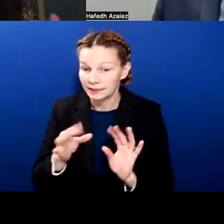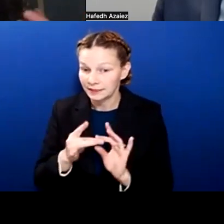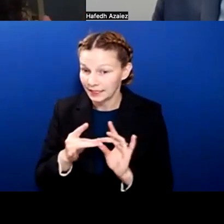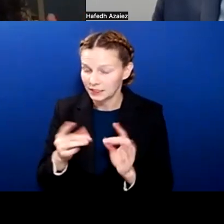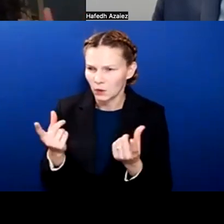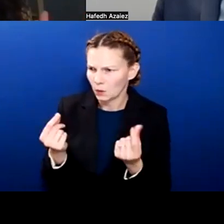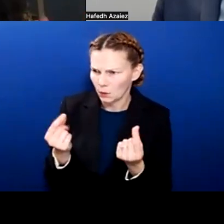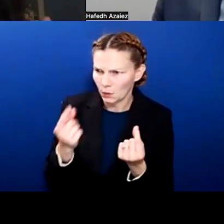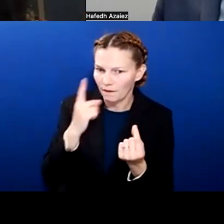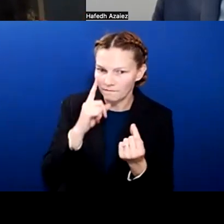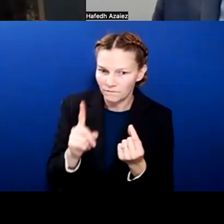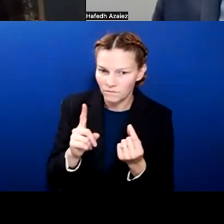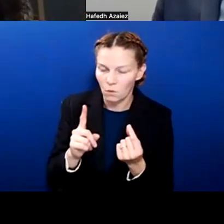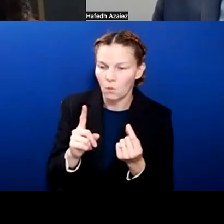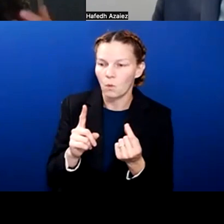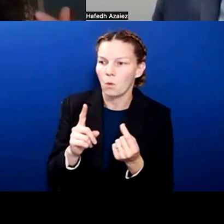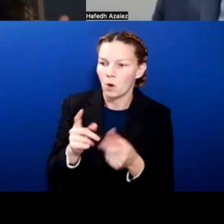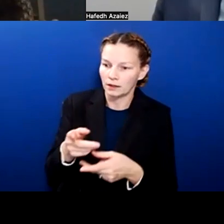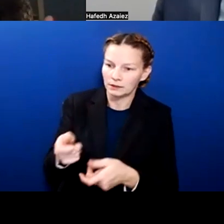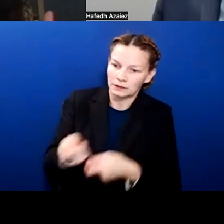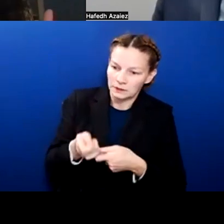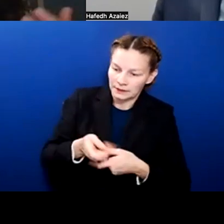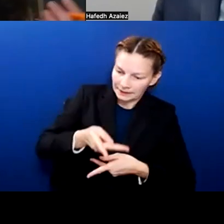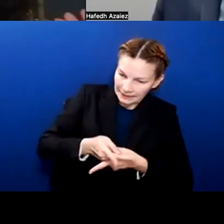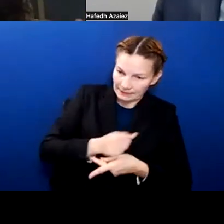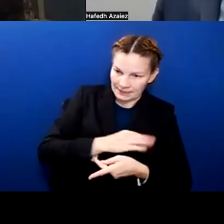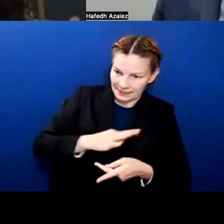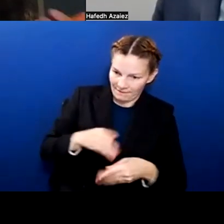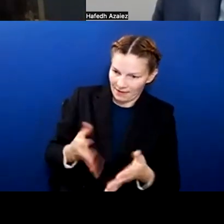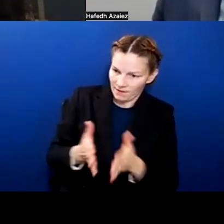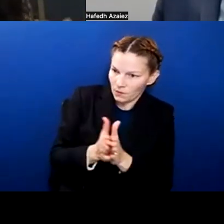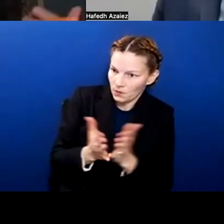and to incentivize them staying with us? I know we had a few questions asking like,